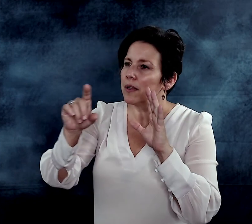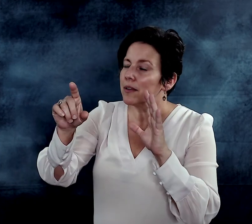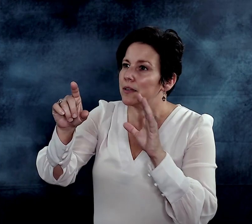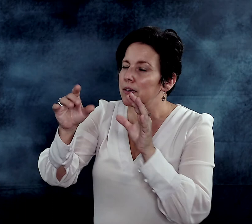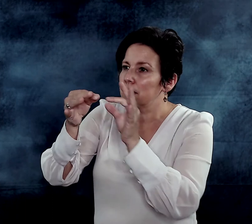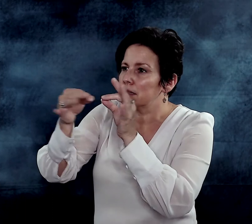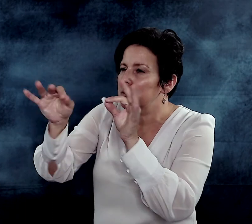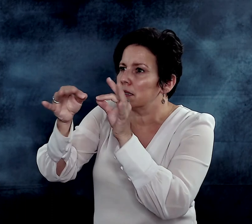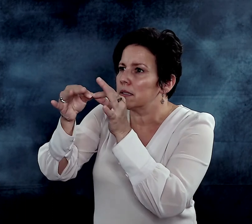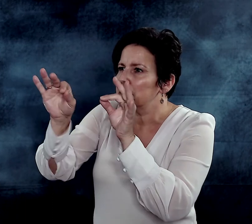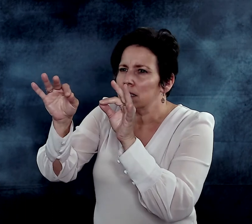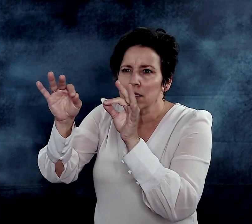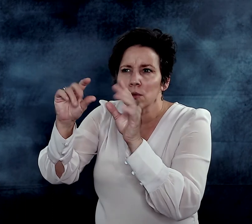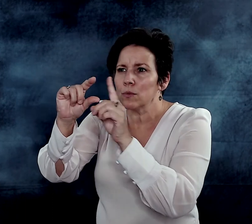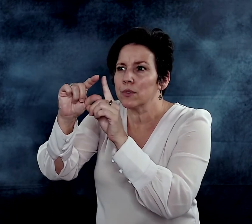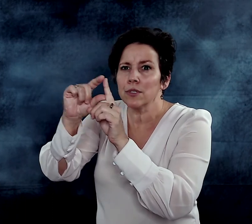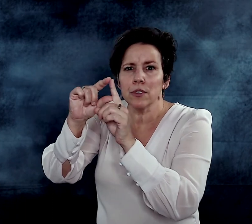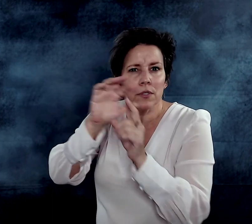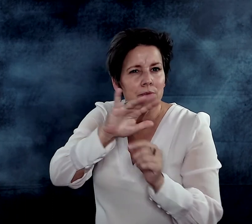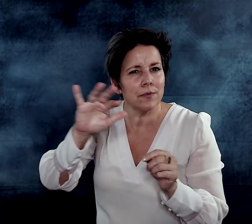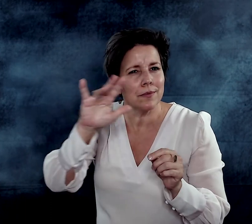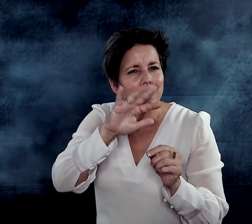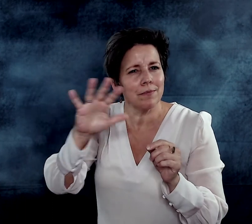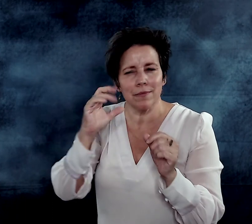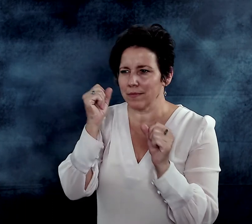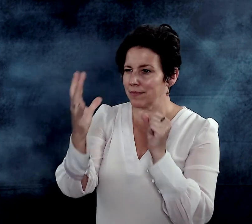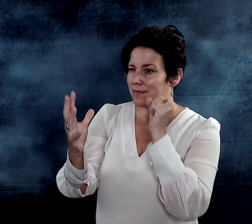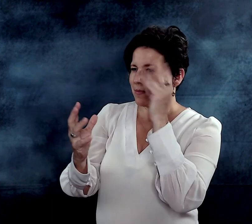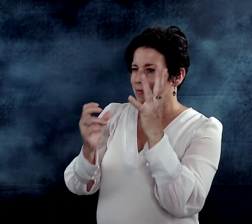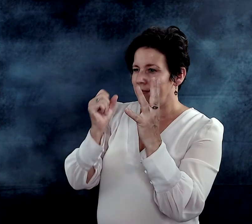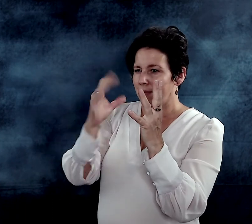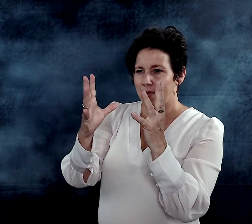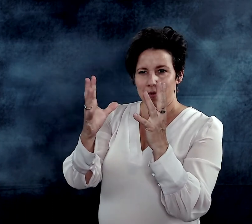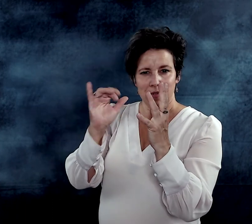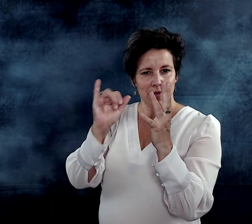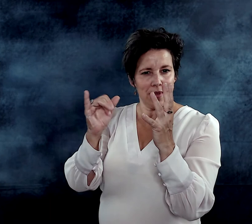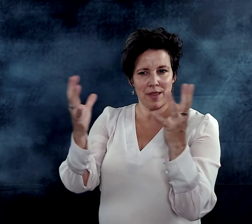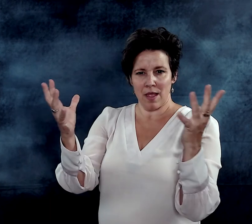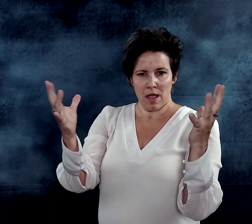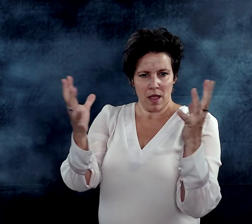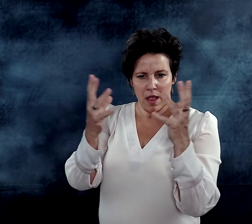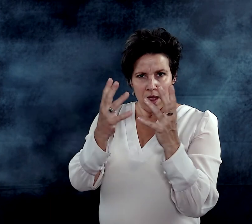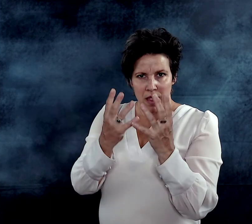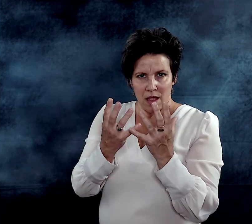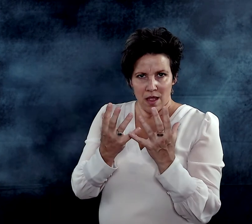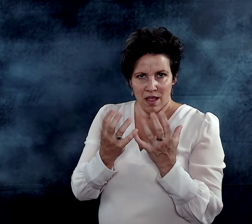the phrases, the words, fingerspelling, the signs. With these connection,